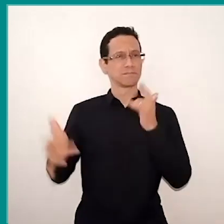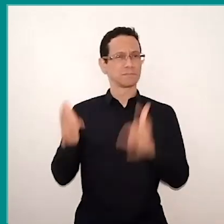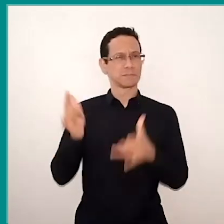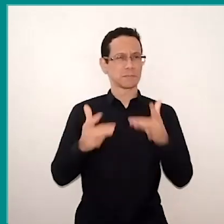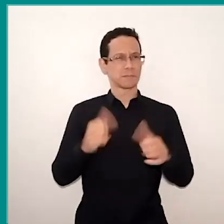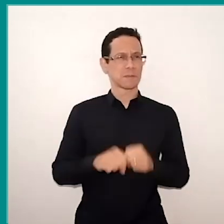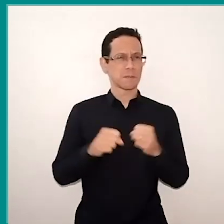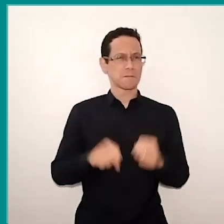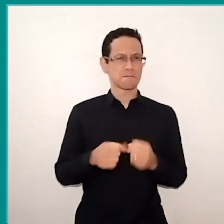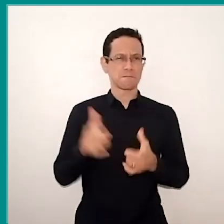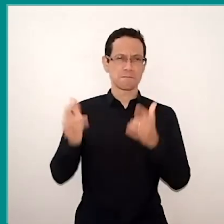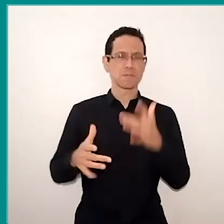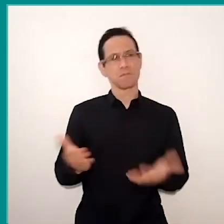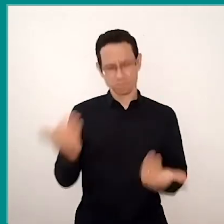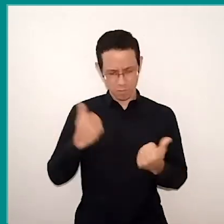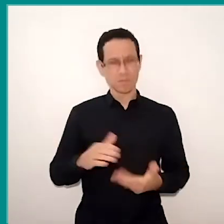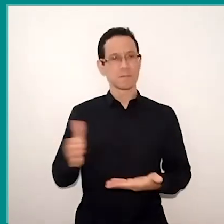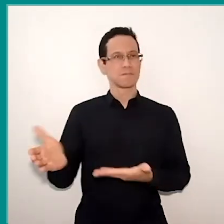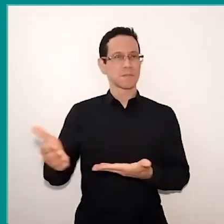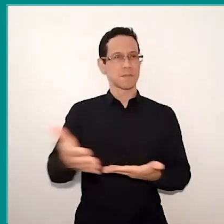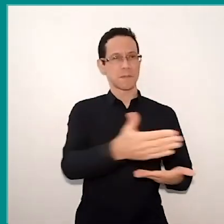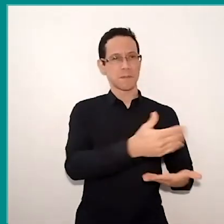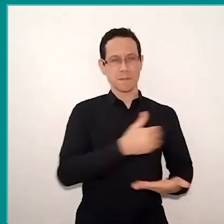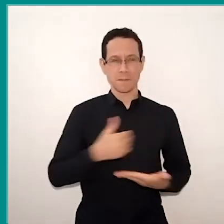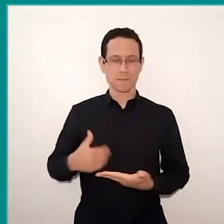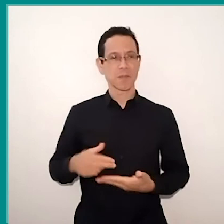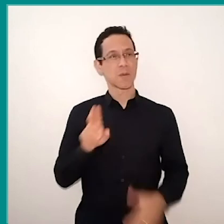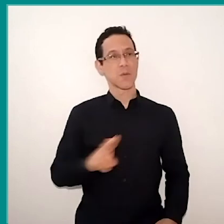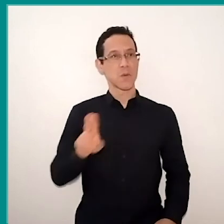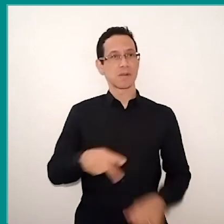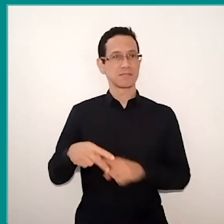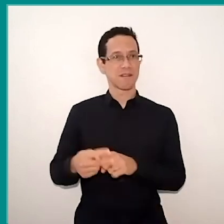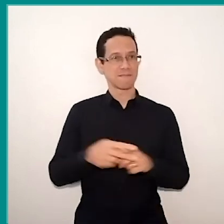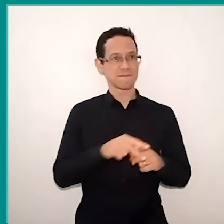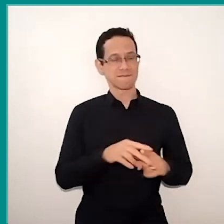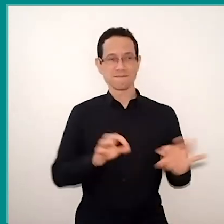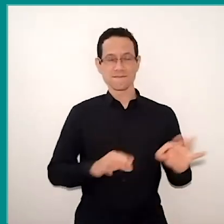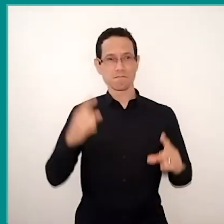so we took this and we reuse so they were fitting sound within the stories.